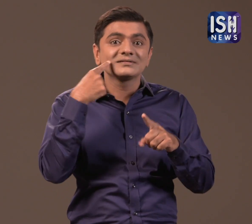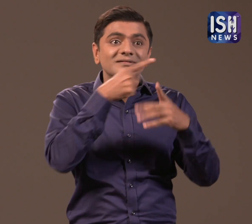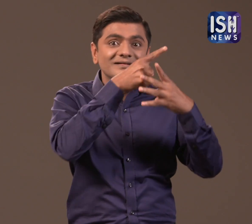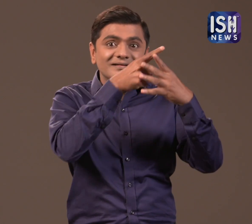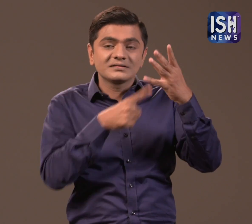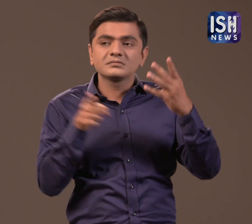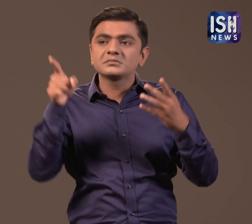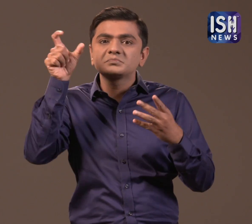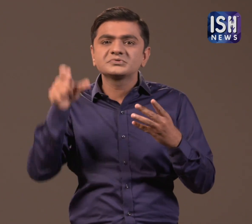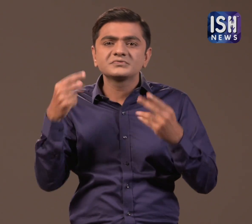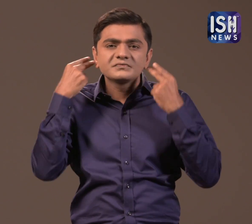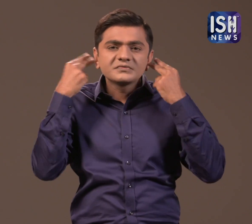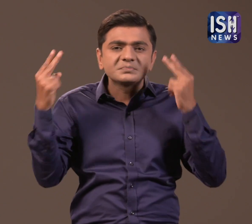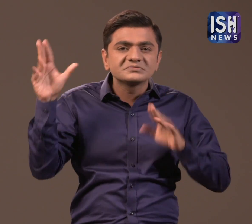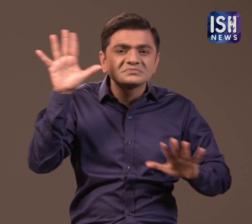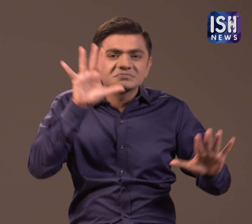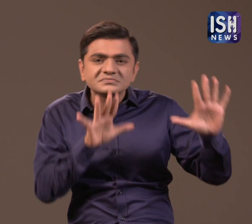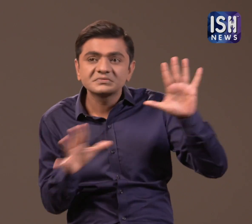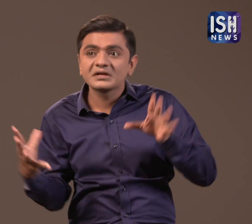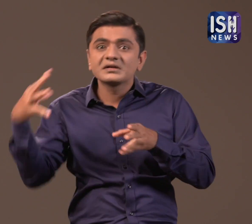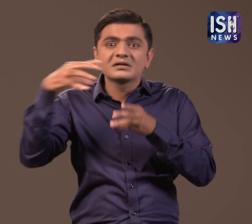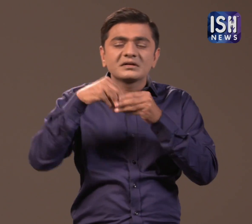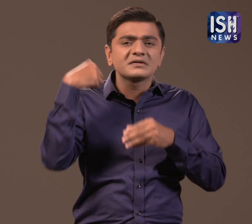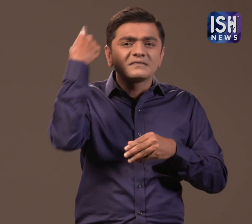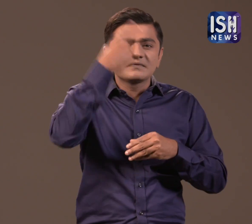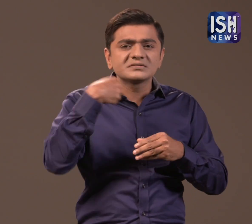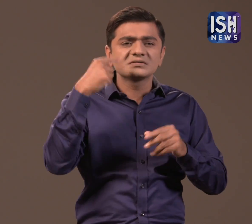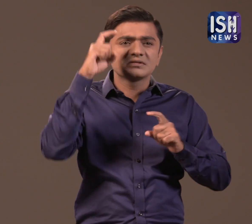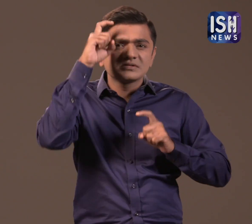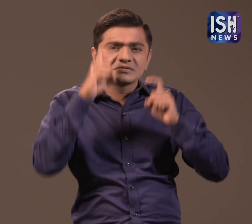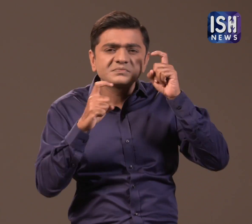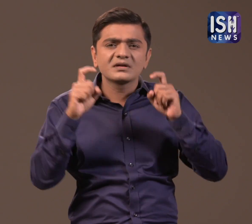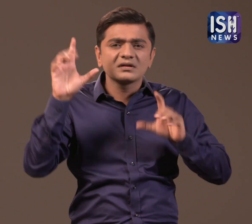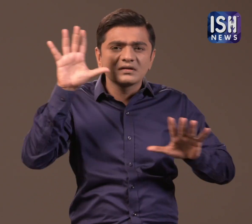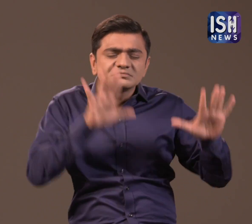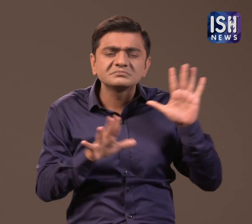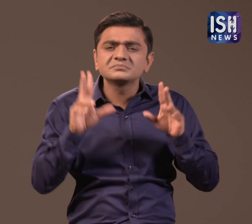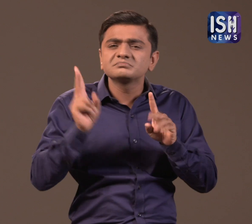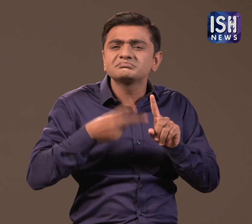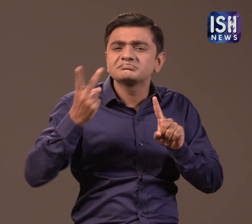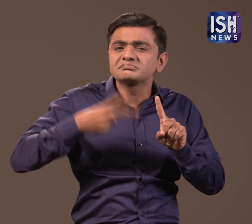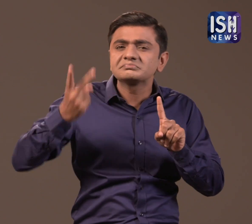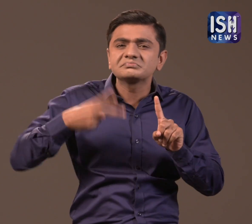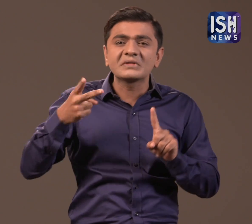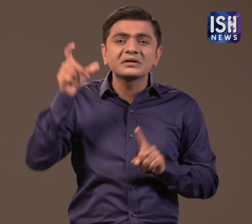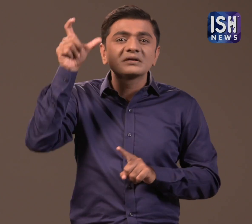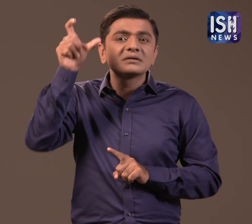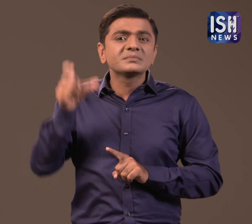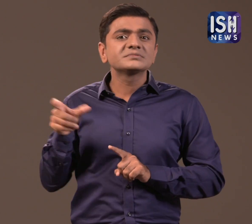She is known for experimenting with different types of films.